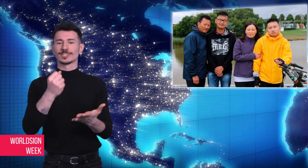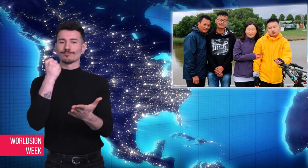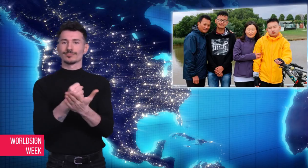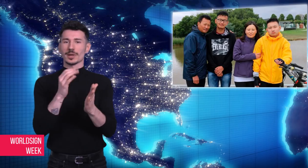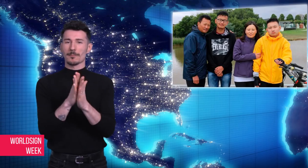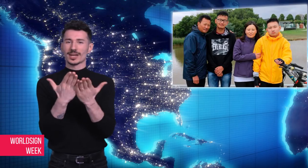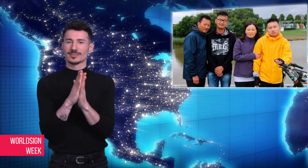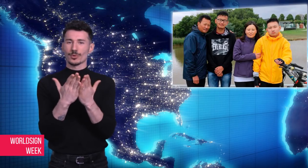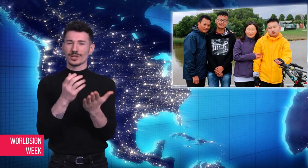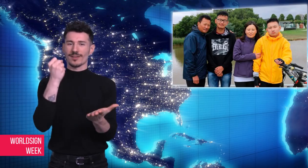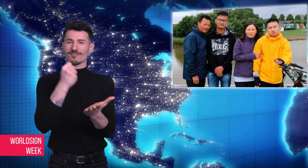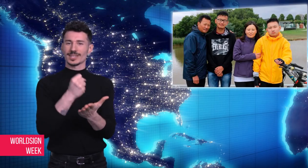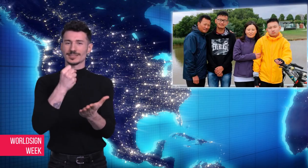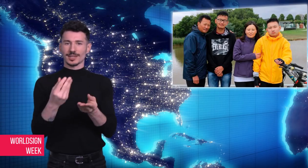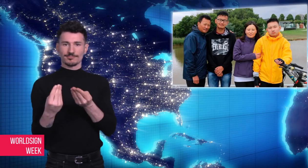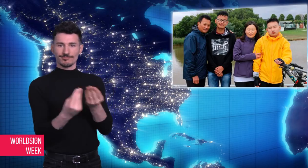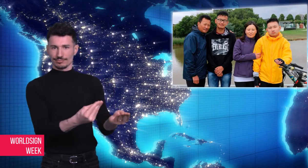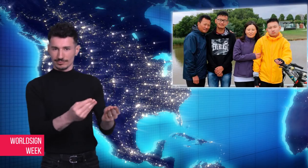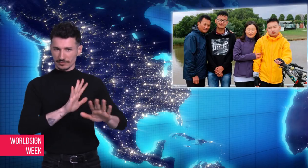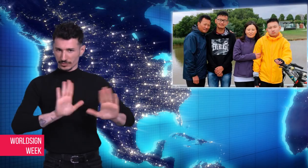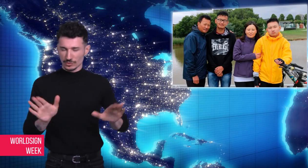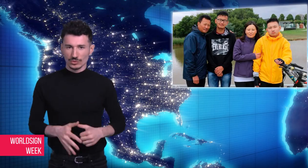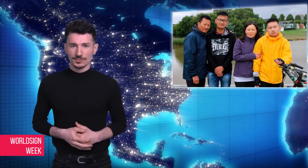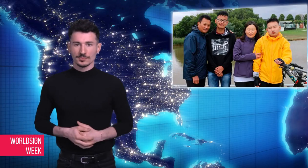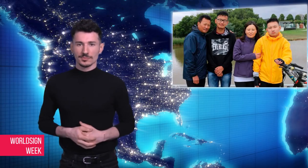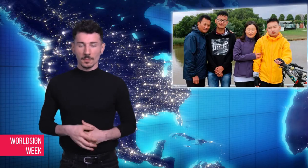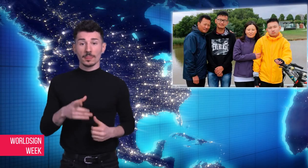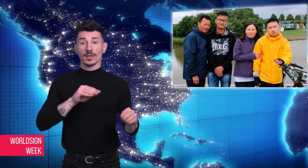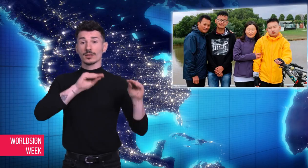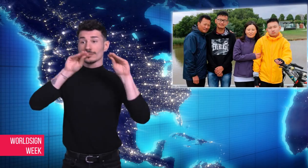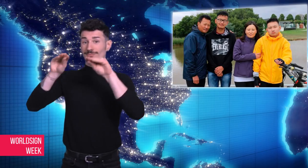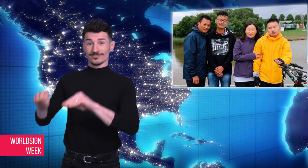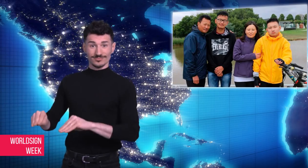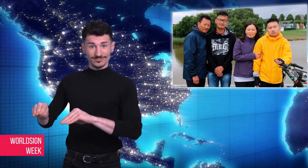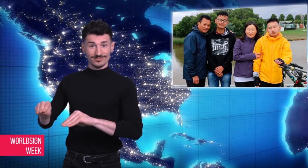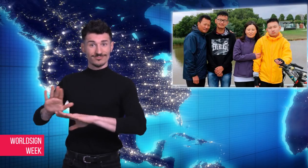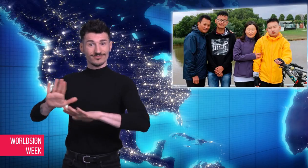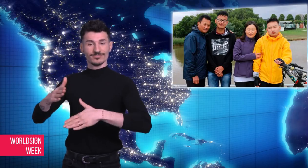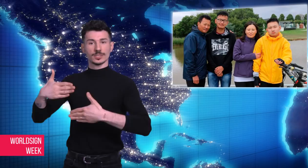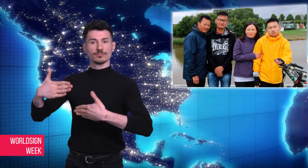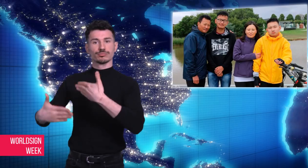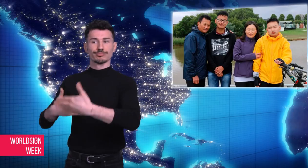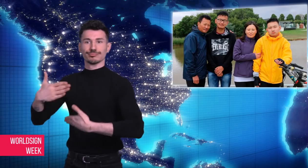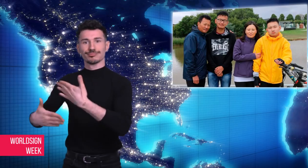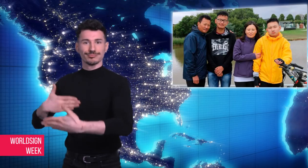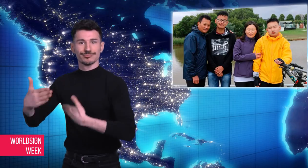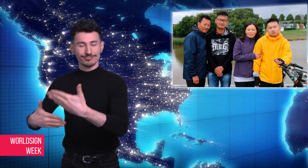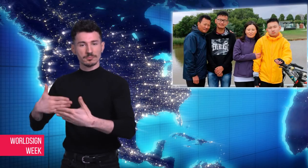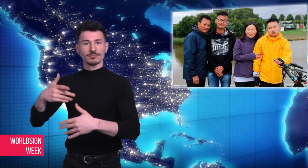moving to Australia, their son began learning Australian Sign